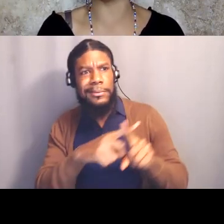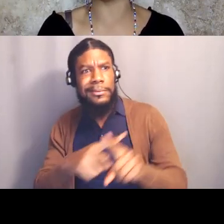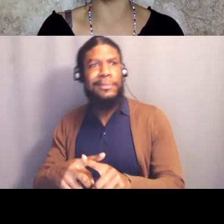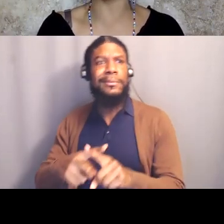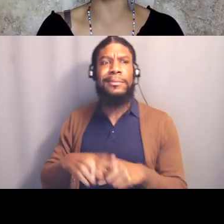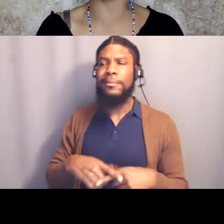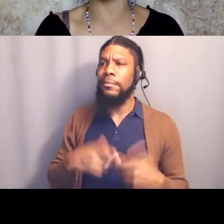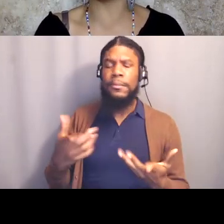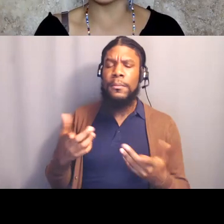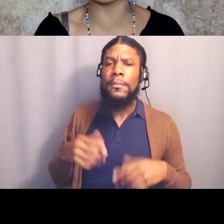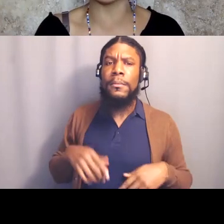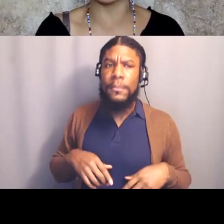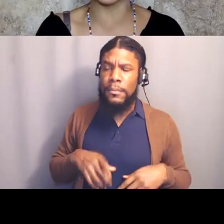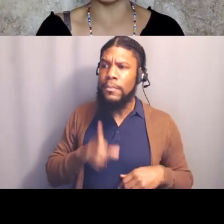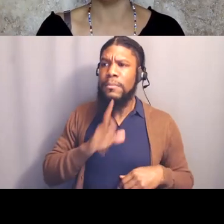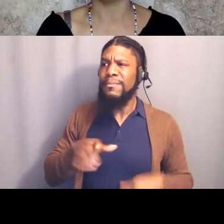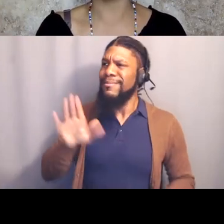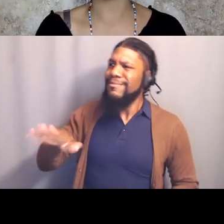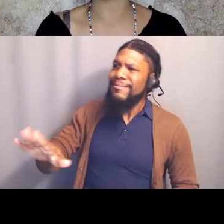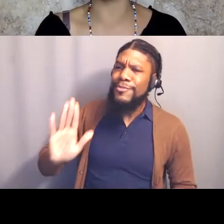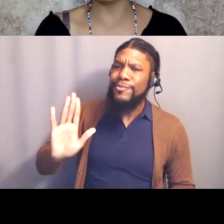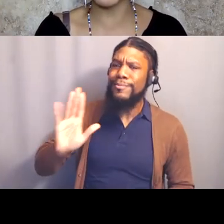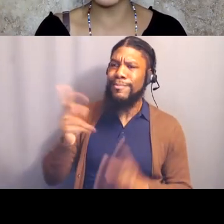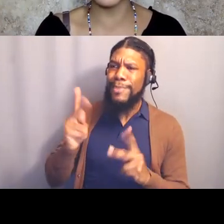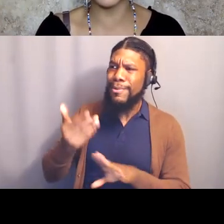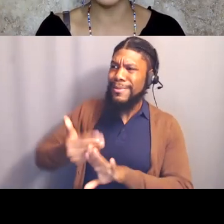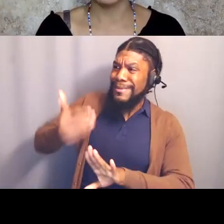and said, "What would your ancestors say? "What would Grandma say?